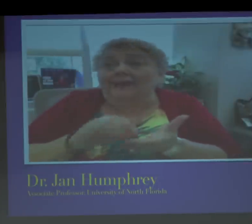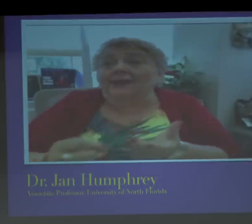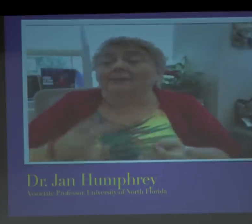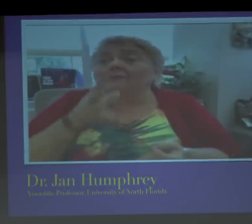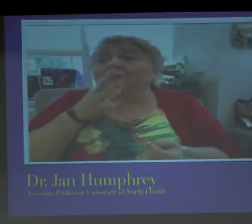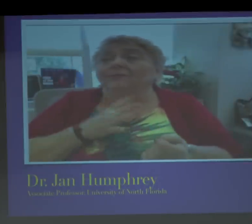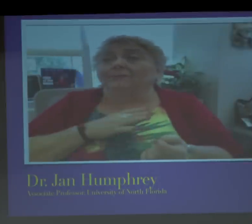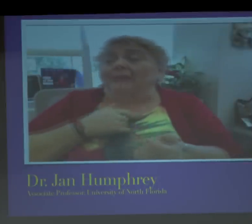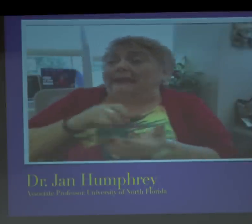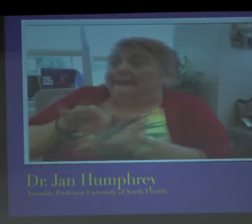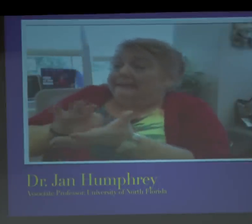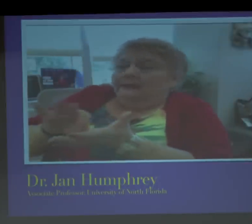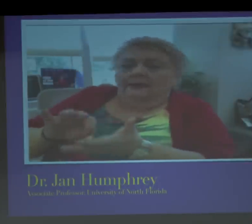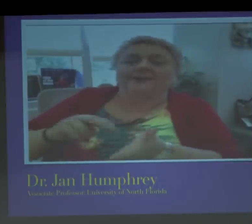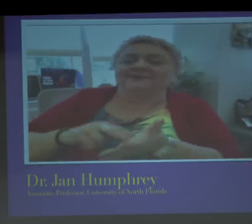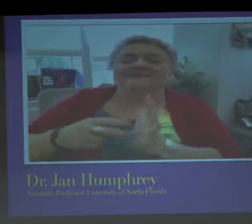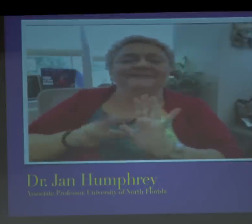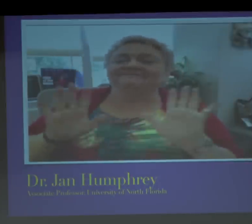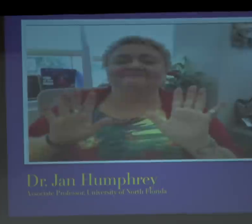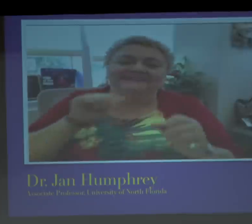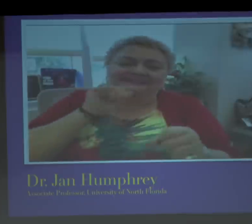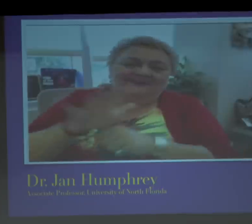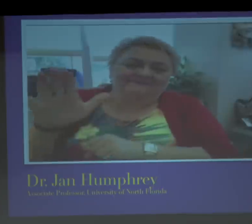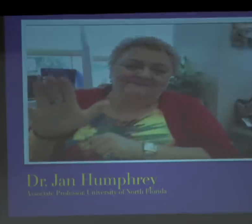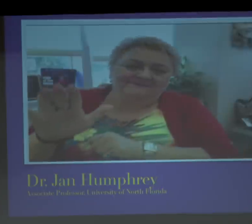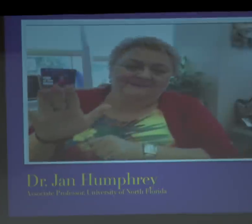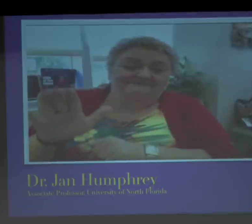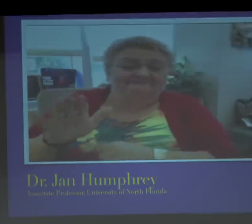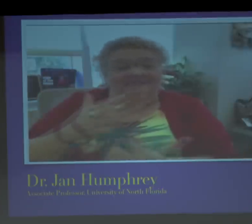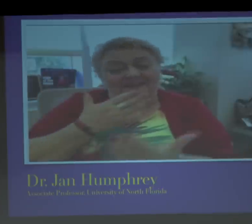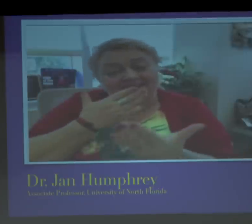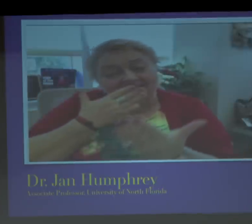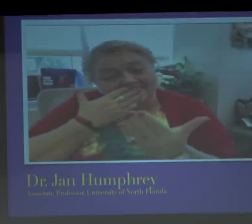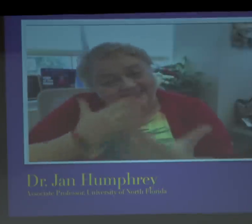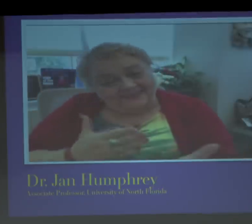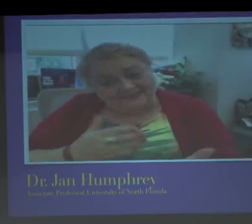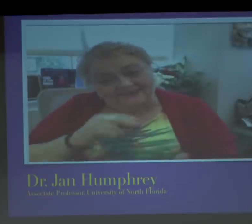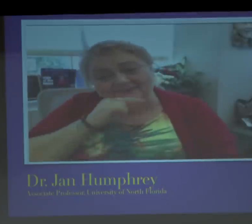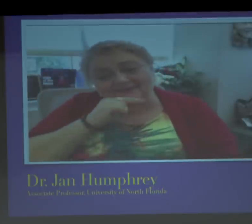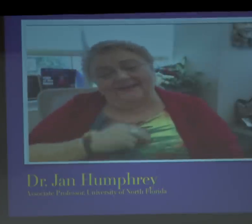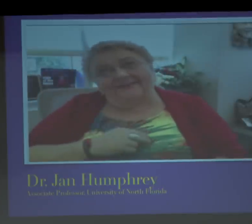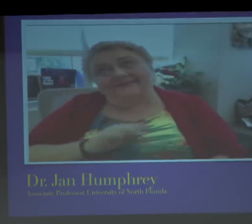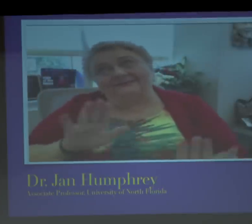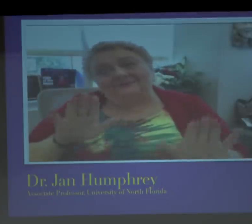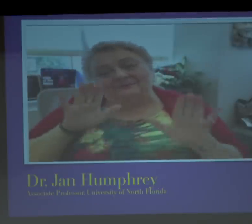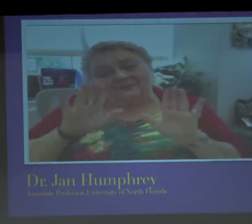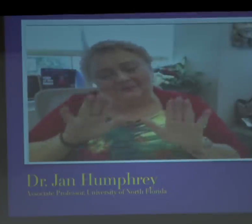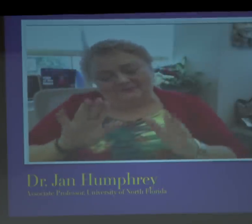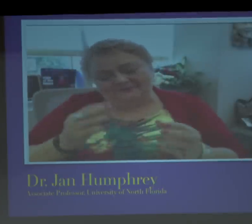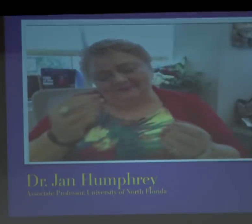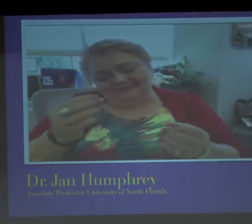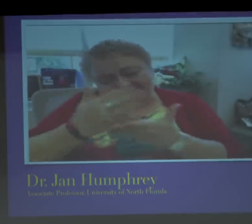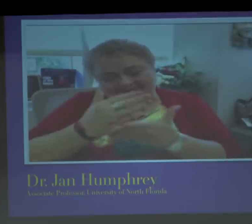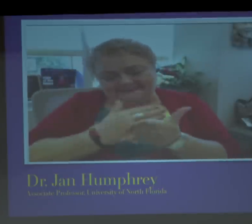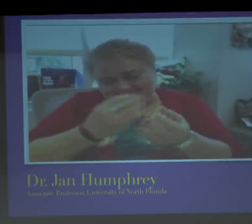Here I was all excited about counting black people. But if you can count how many minorities are around,